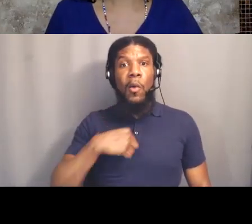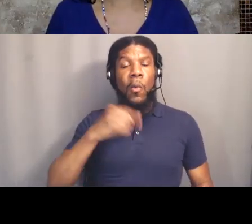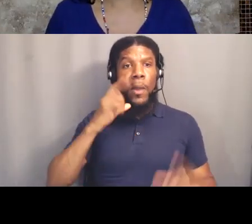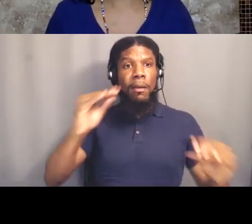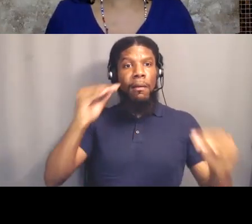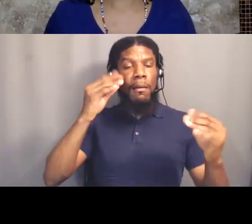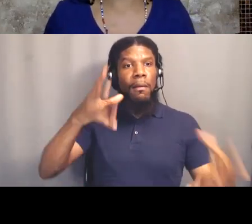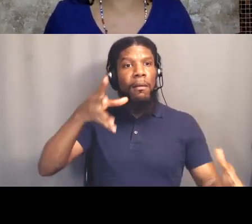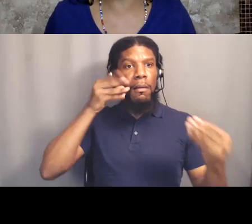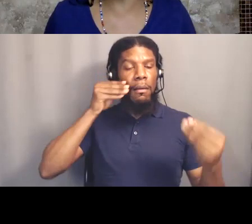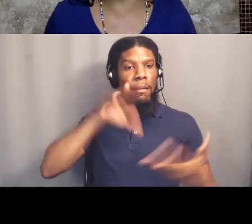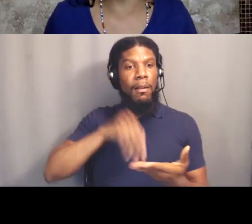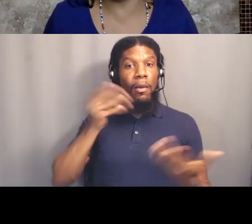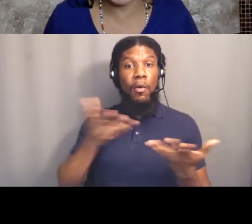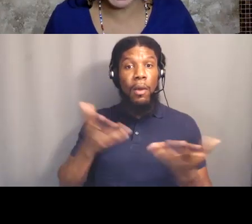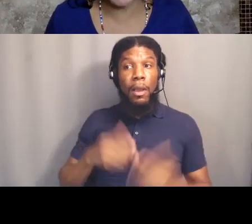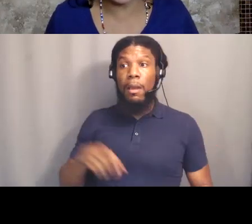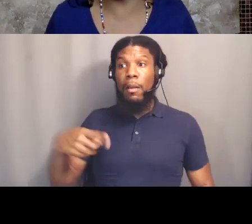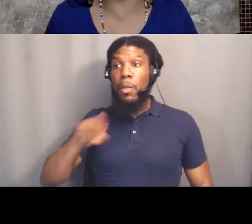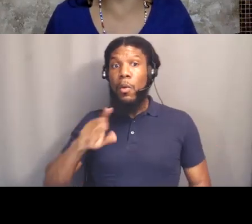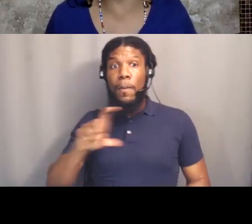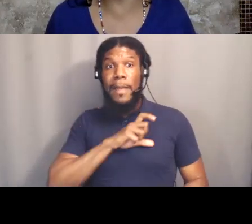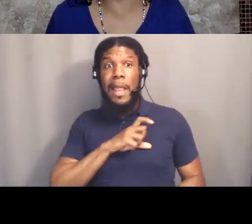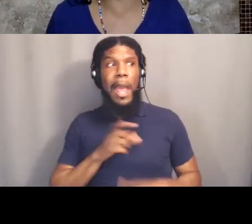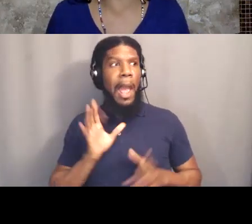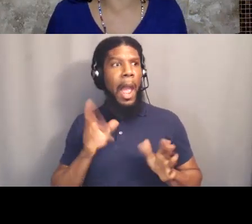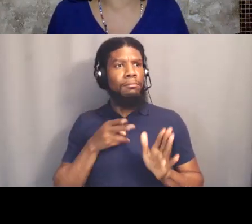police to duck accountability, we are going to expose them.